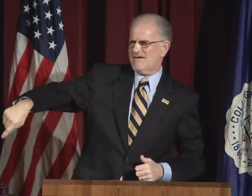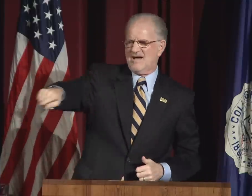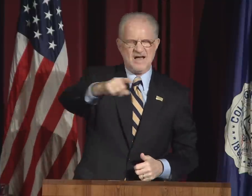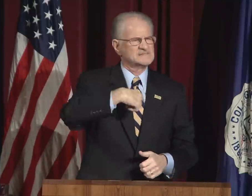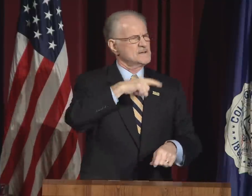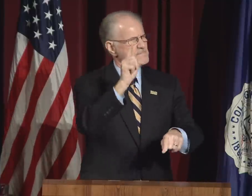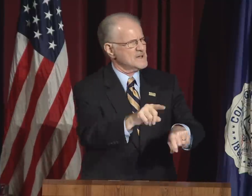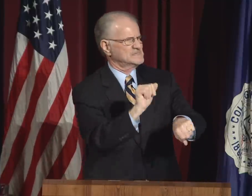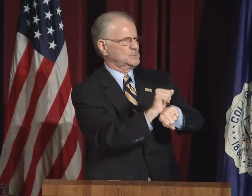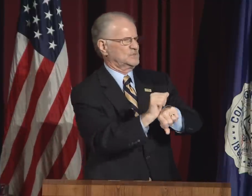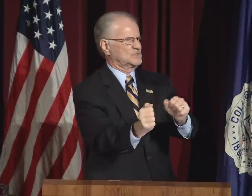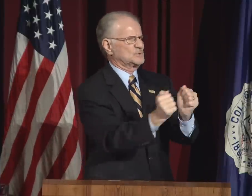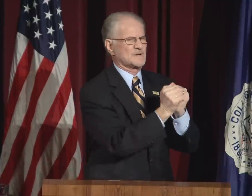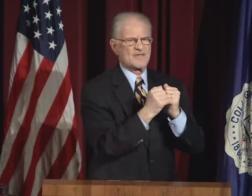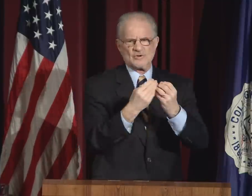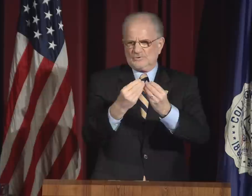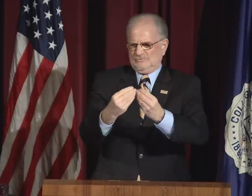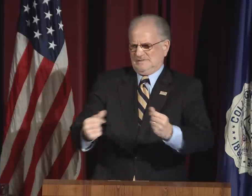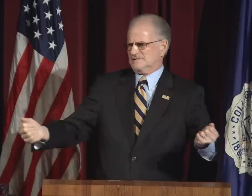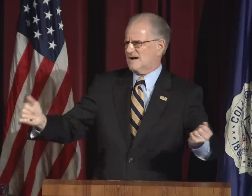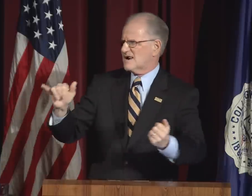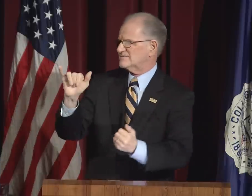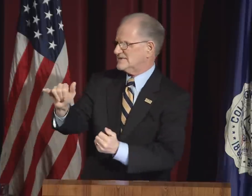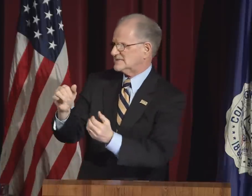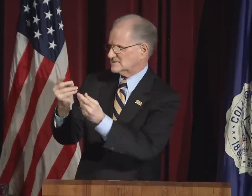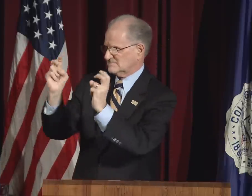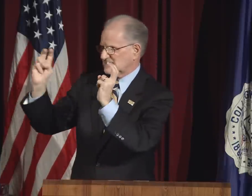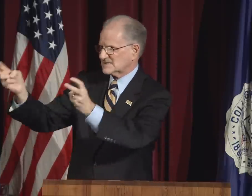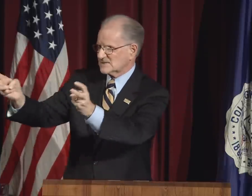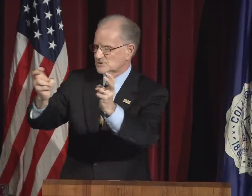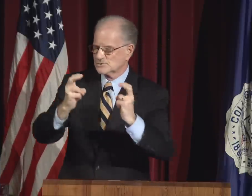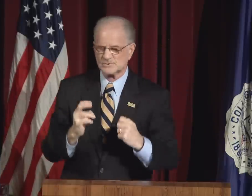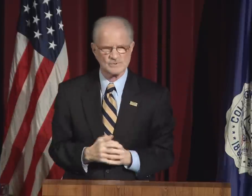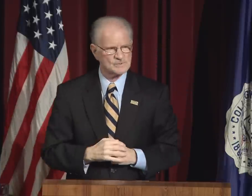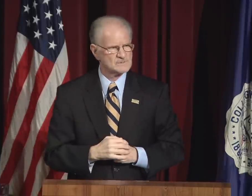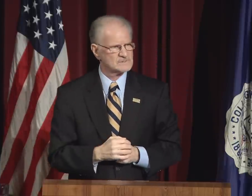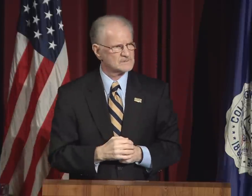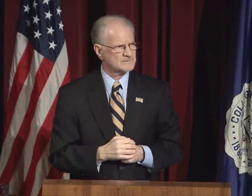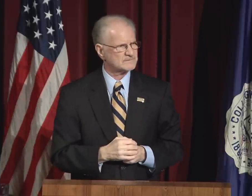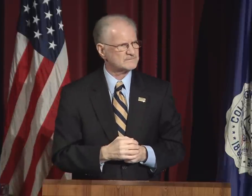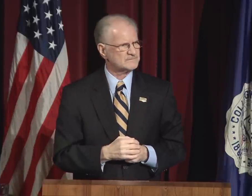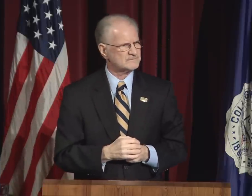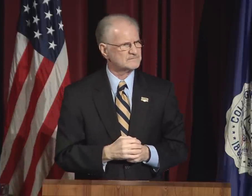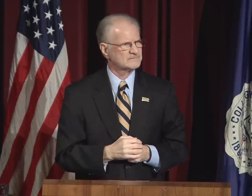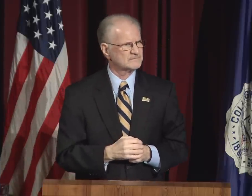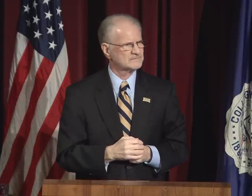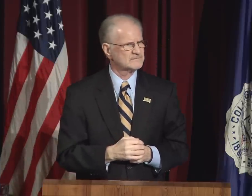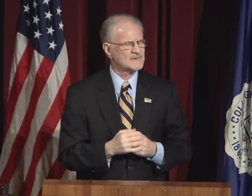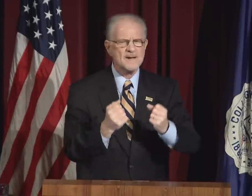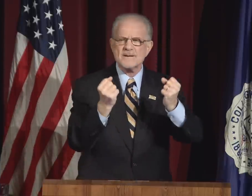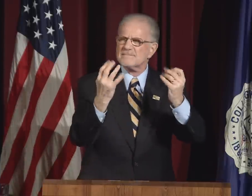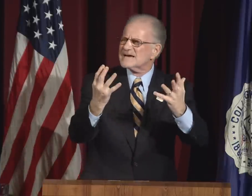I say each of us must work to resolve these issues.